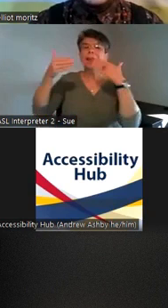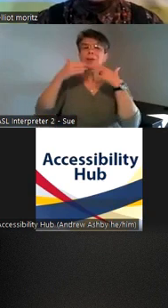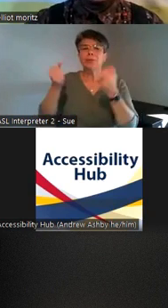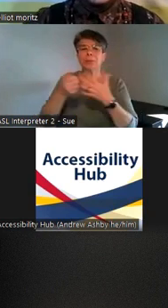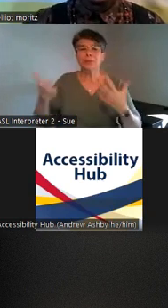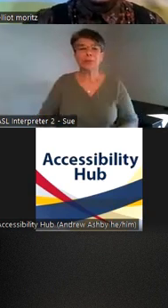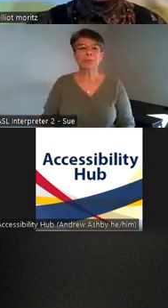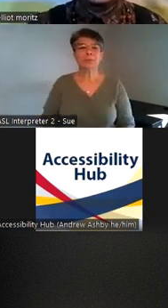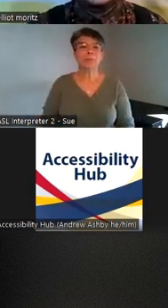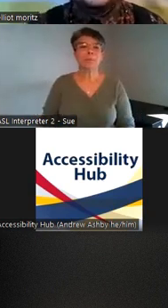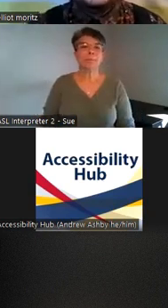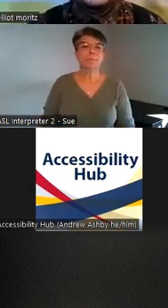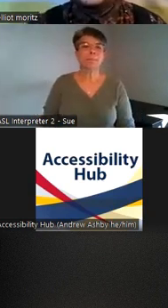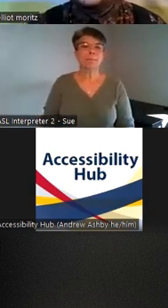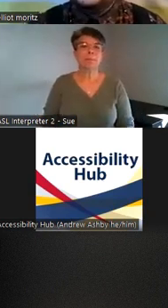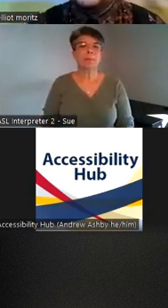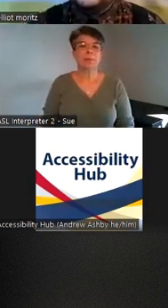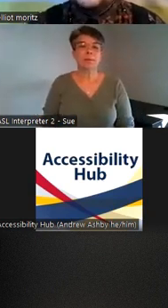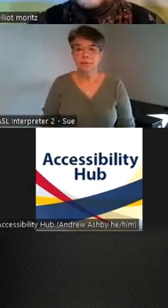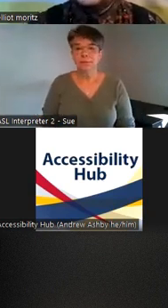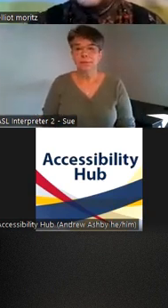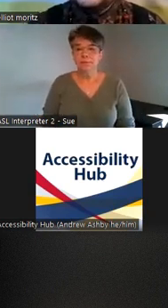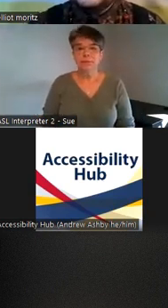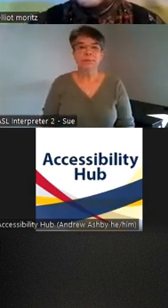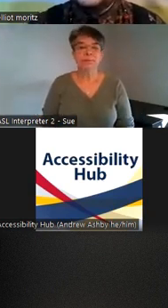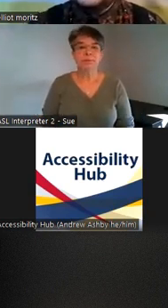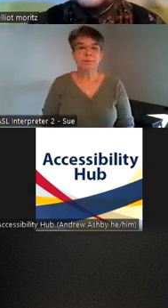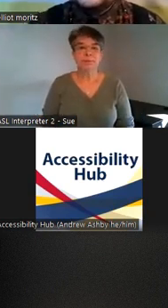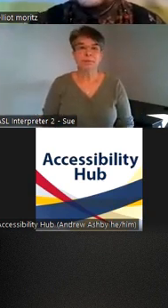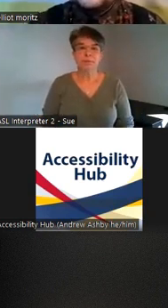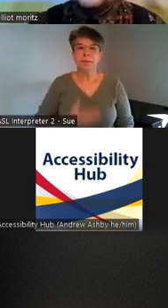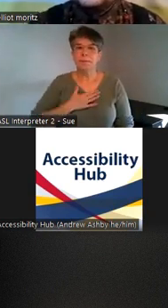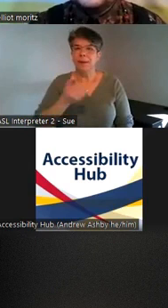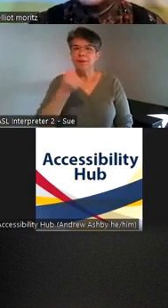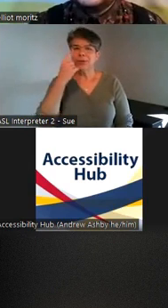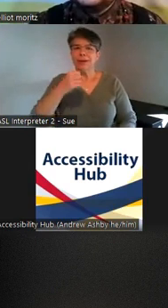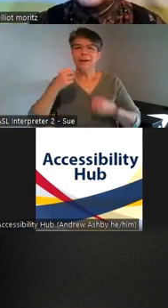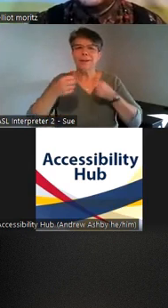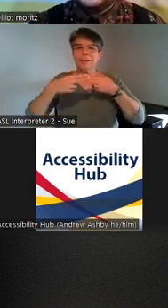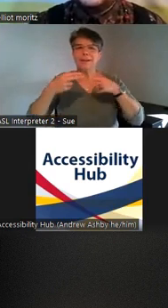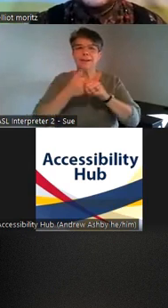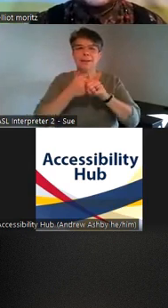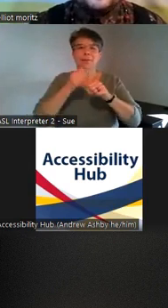believe a lot of this will be available afterwards as Andrew said um this video is being recorded as